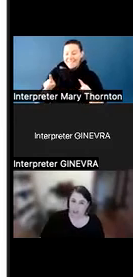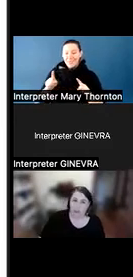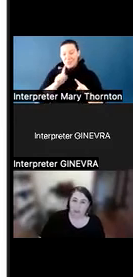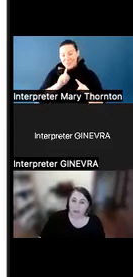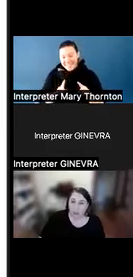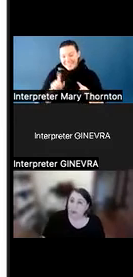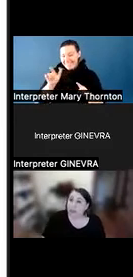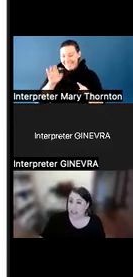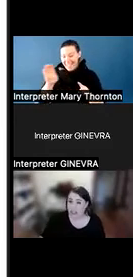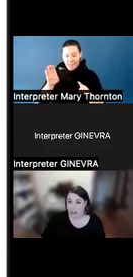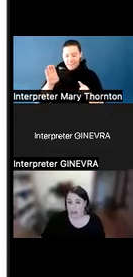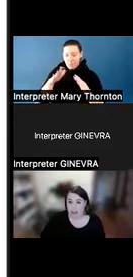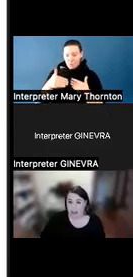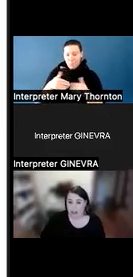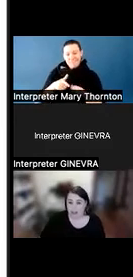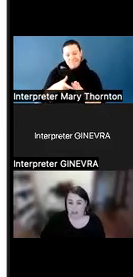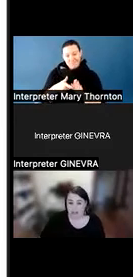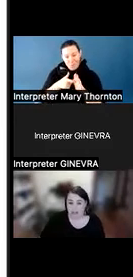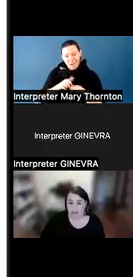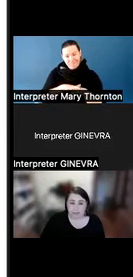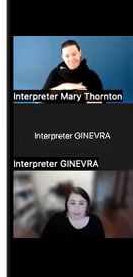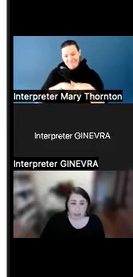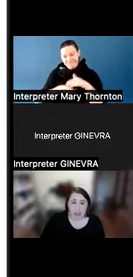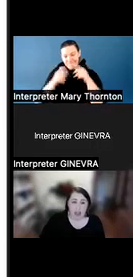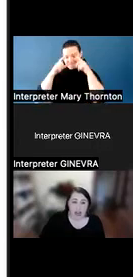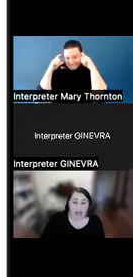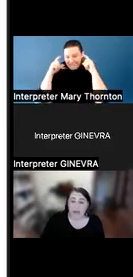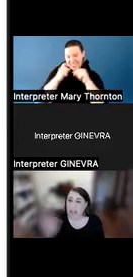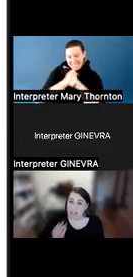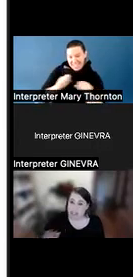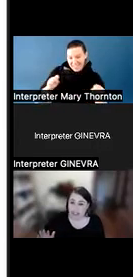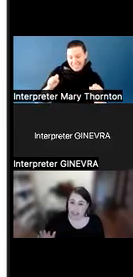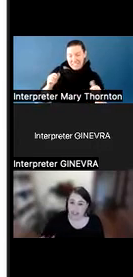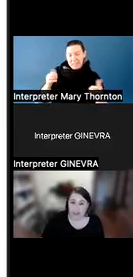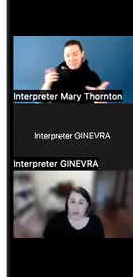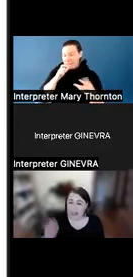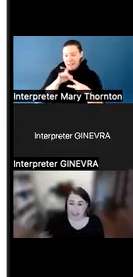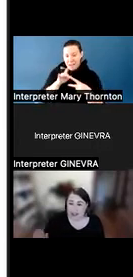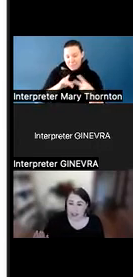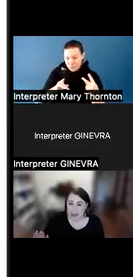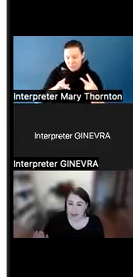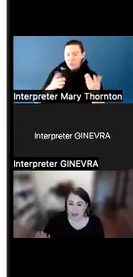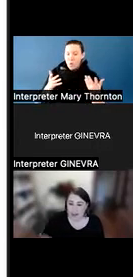So we want to be realistic about those things. And then we want to consider what is in our control.